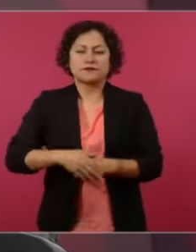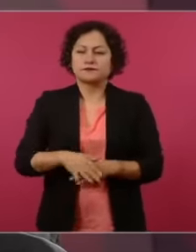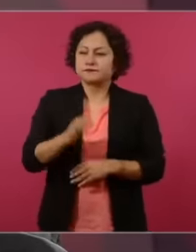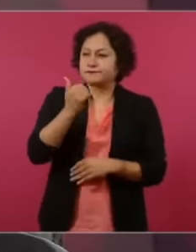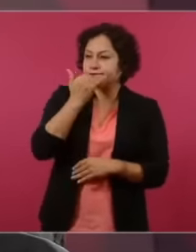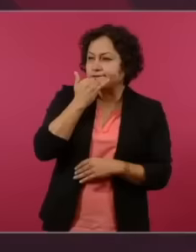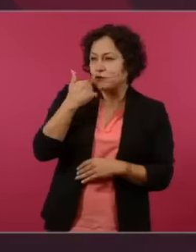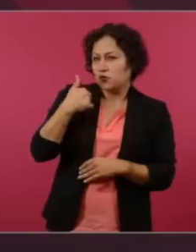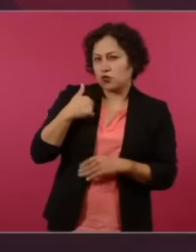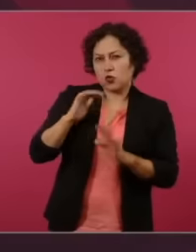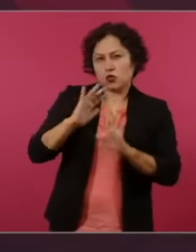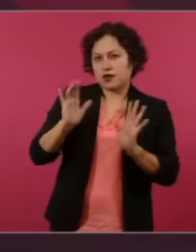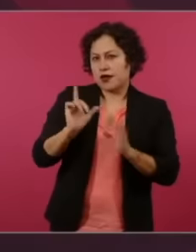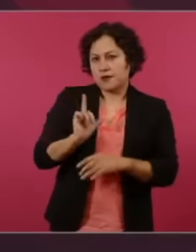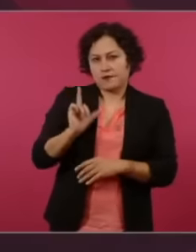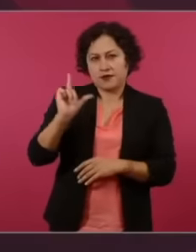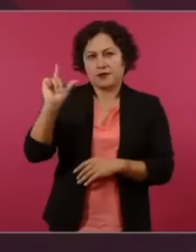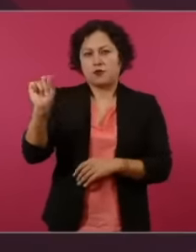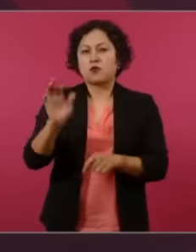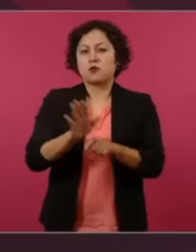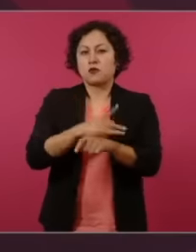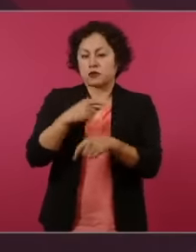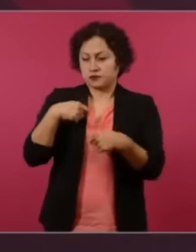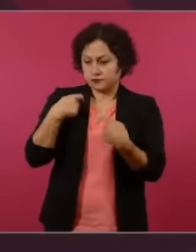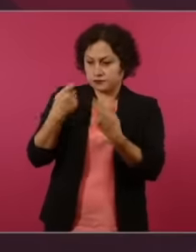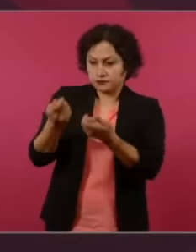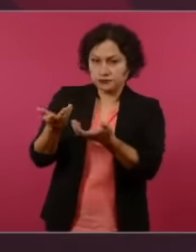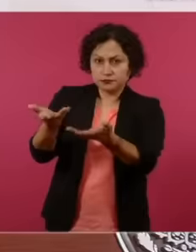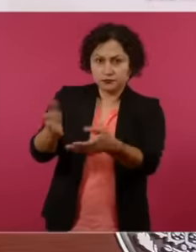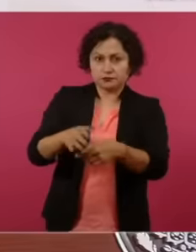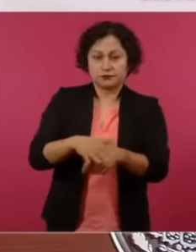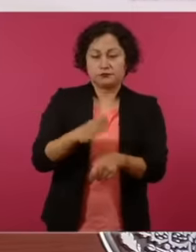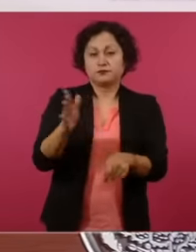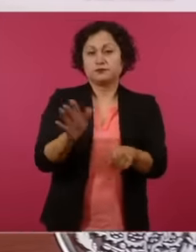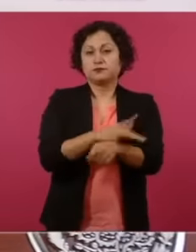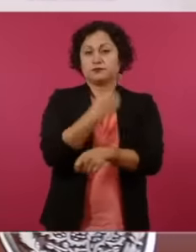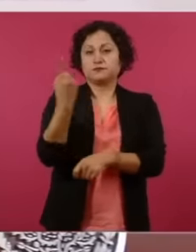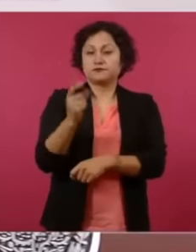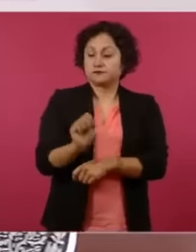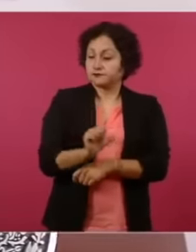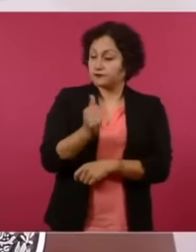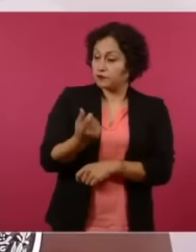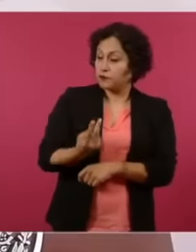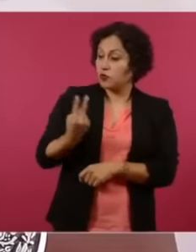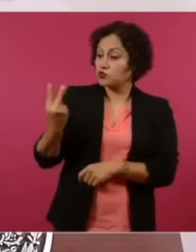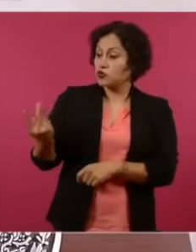the other two colleagues are waiting, I